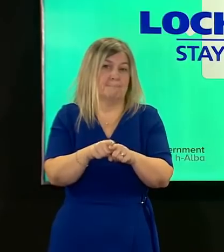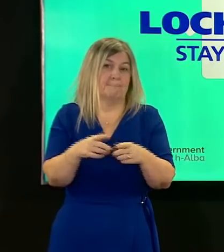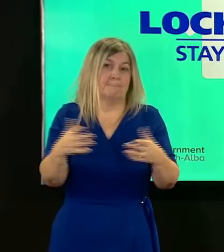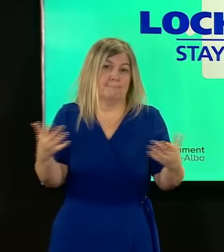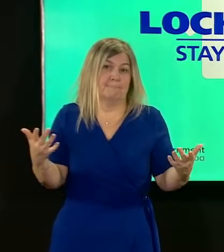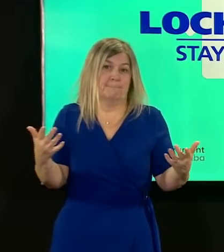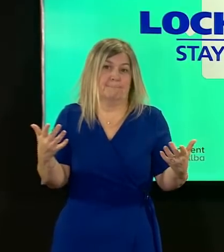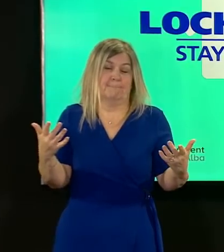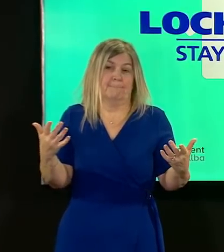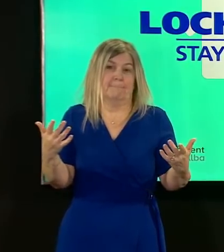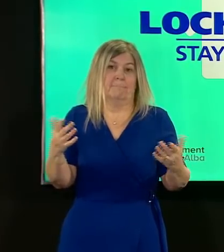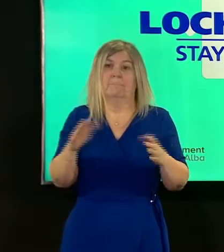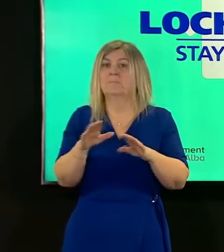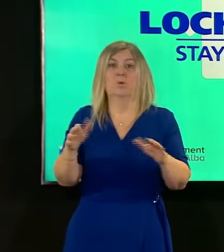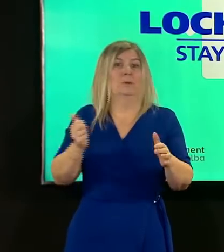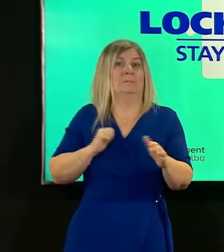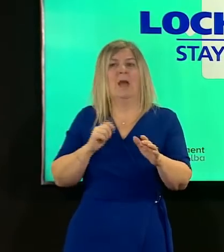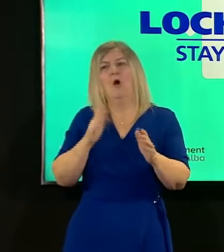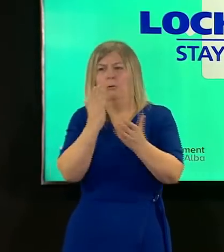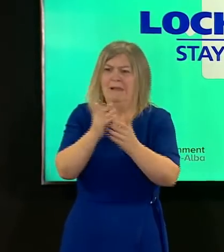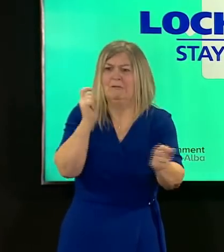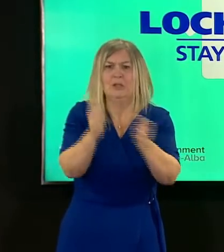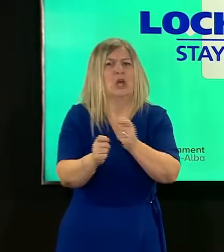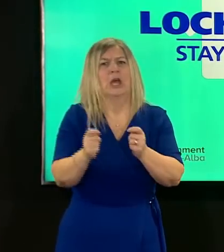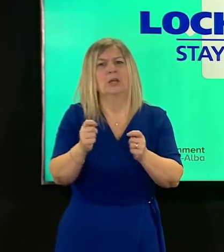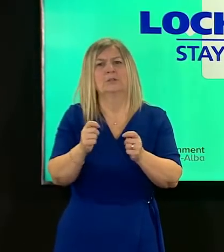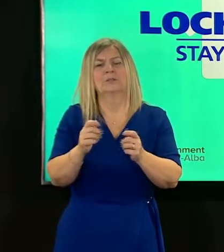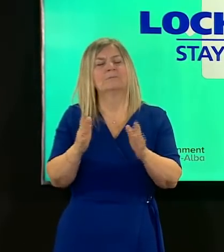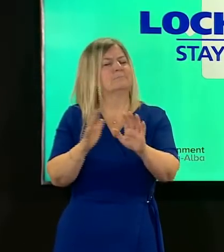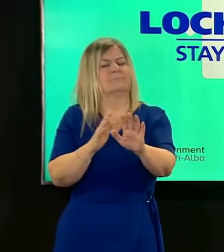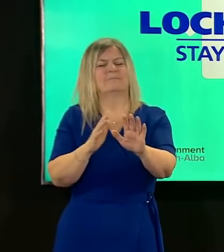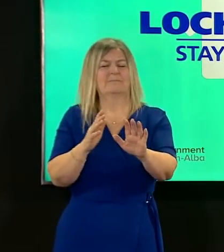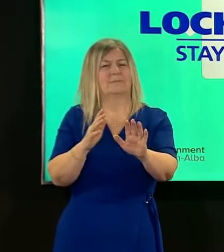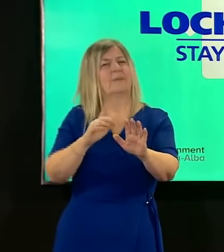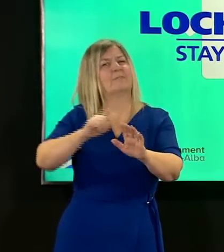take that as there will be a change or there won't be a change it will be set out tomorrow